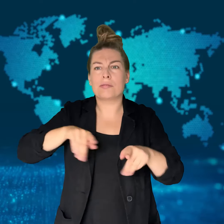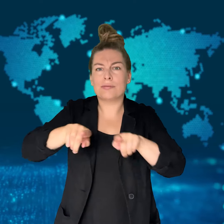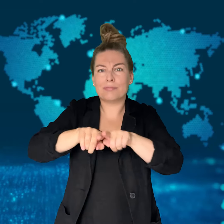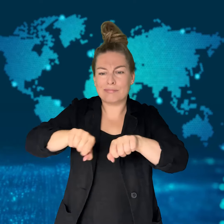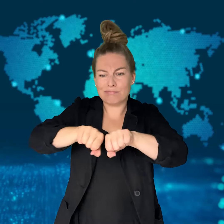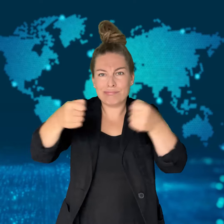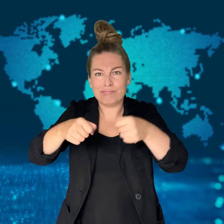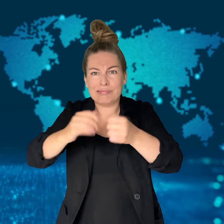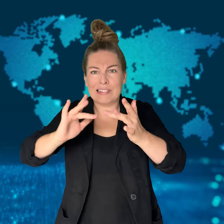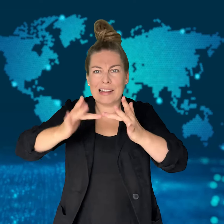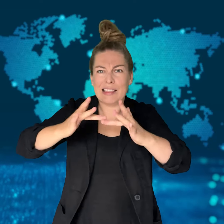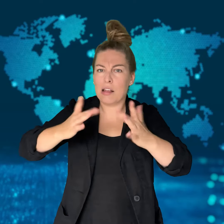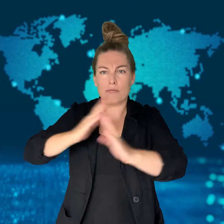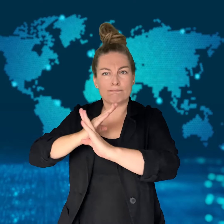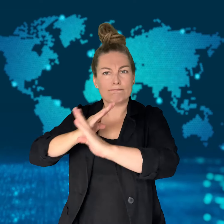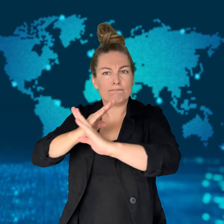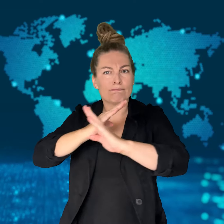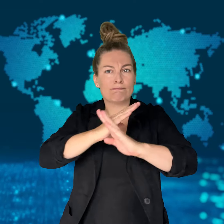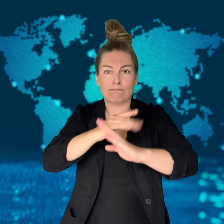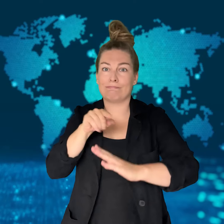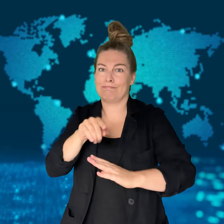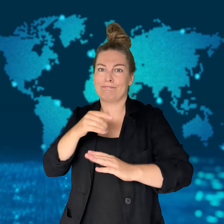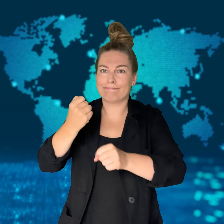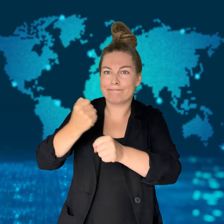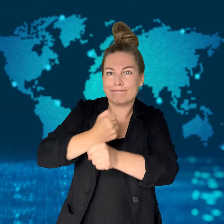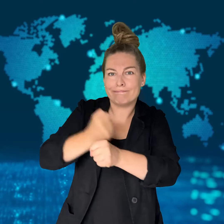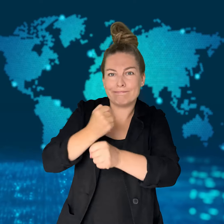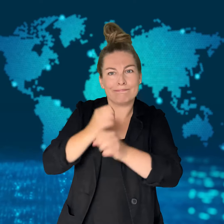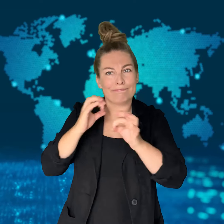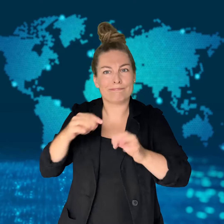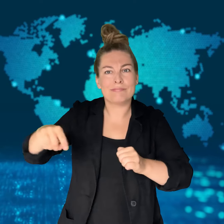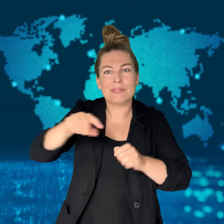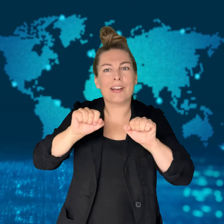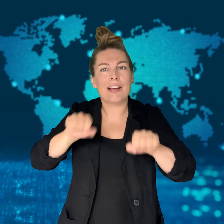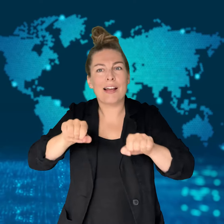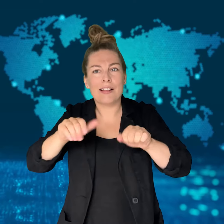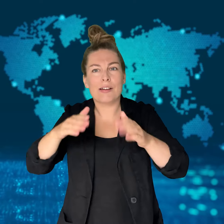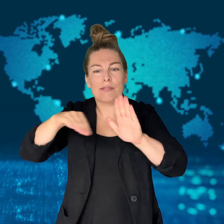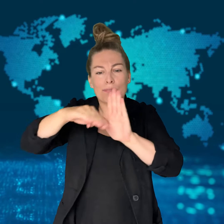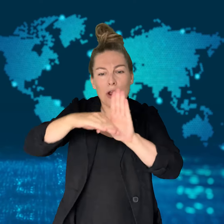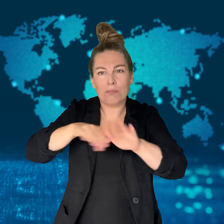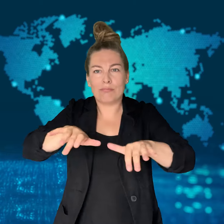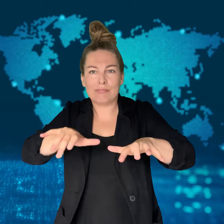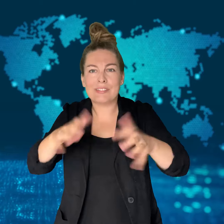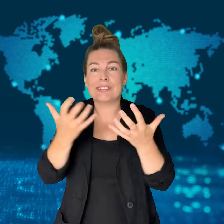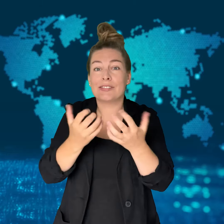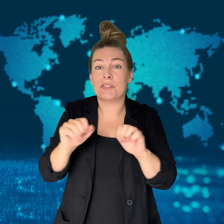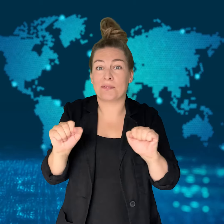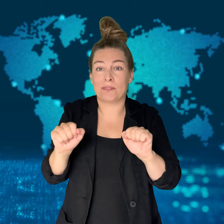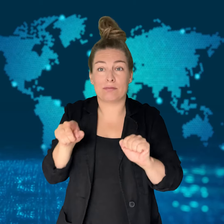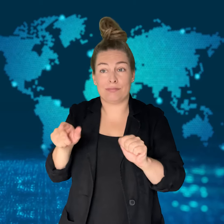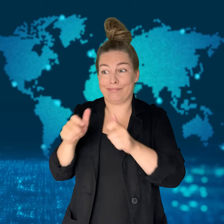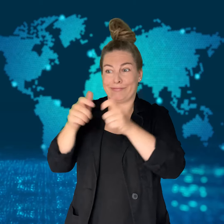in investigating some of the world's biggest cyberattacks.